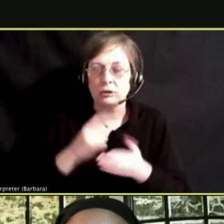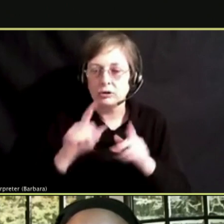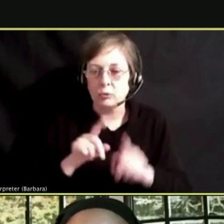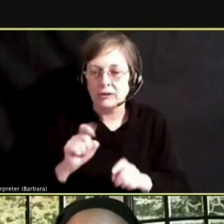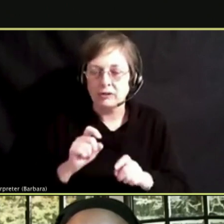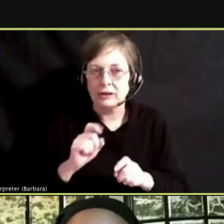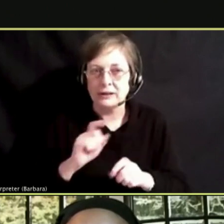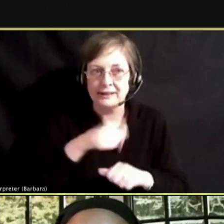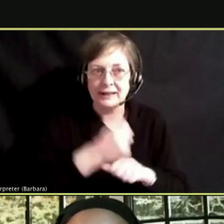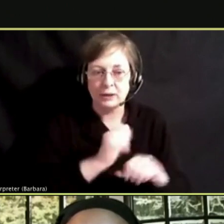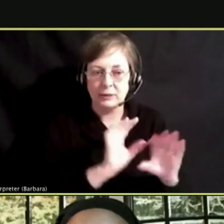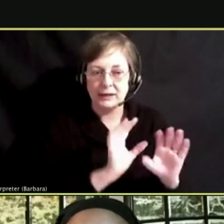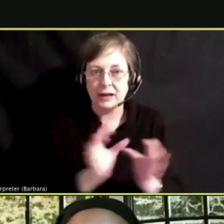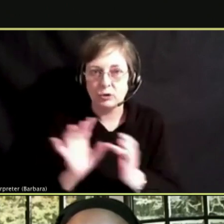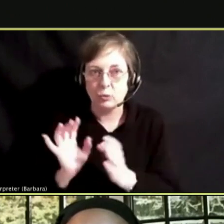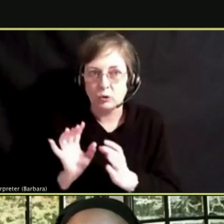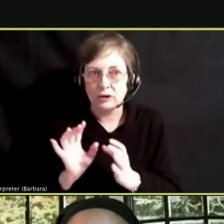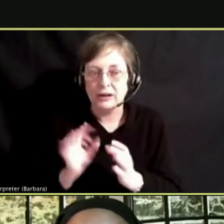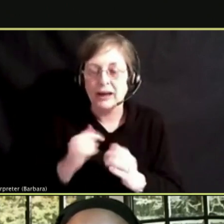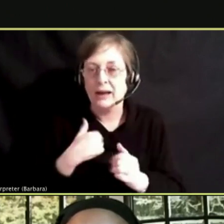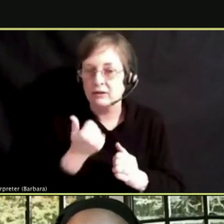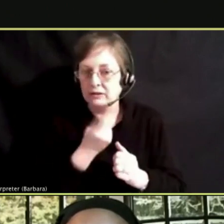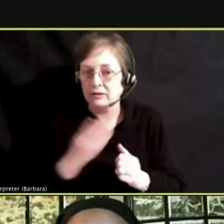QUITE A FEW. WE MAY NOT GET TO ALL OF THEM.